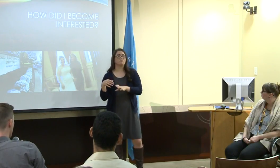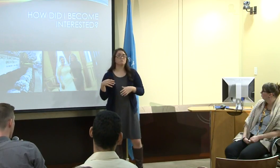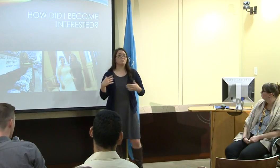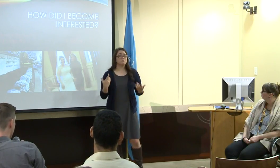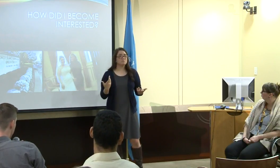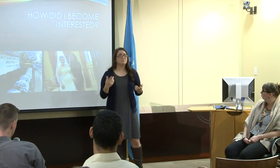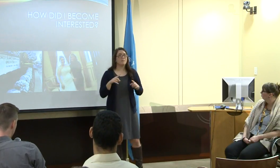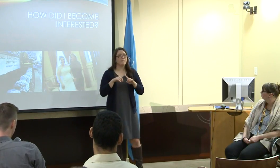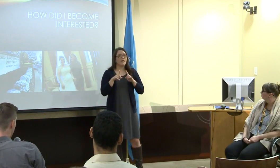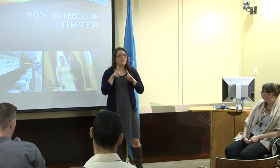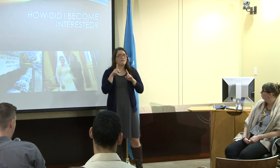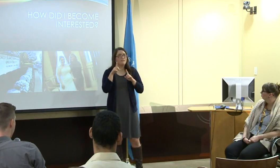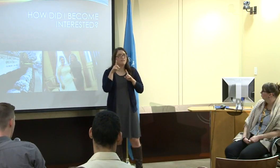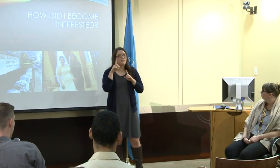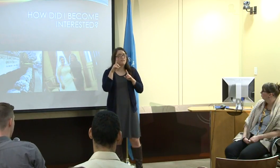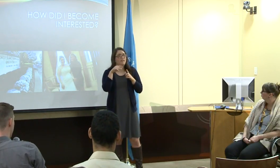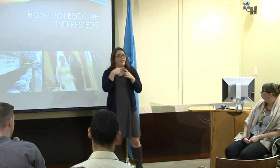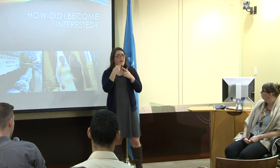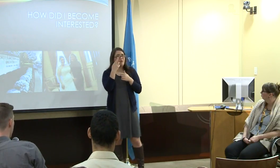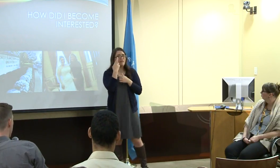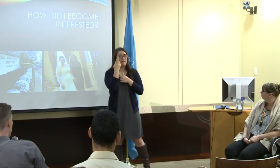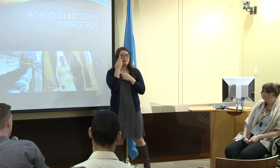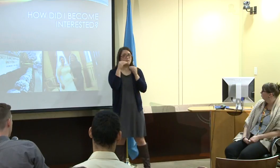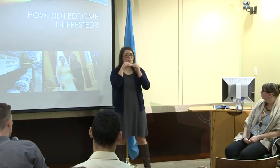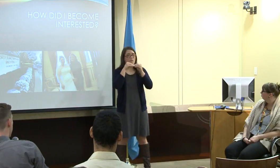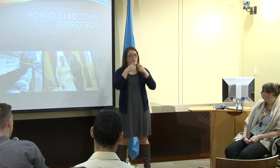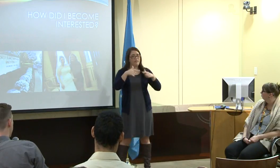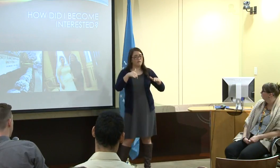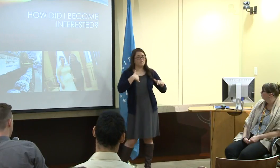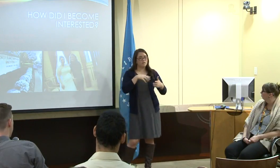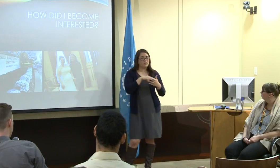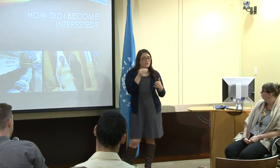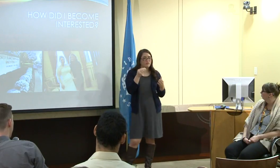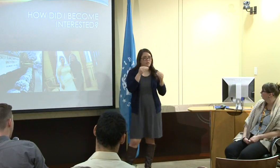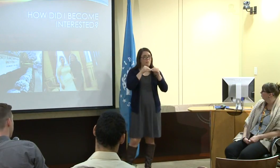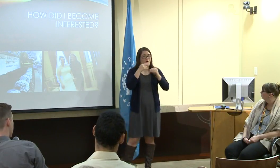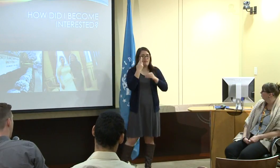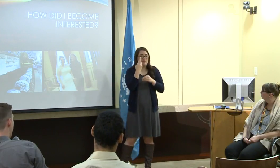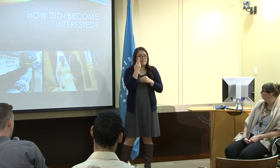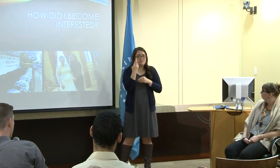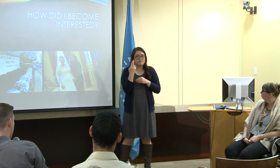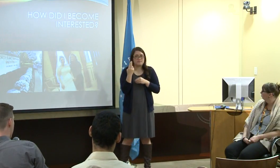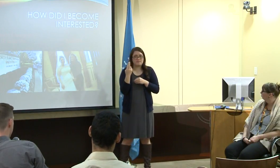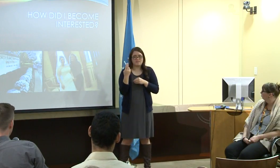We were sisters and so we had that relationship, but I realized